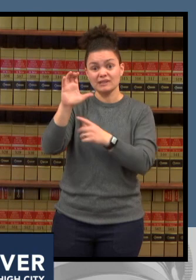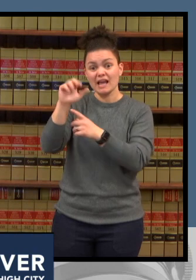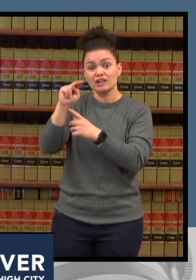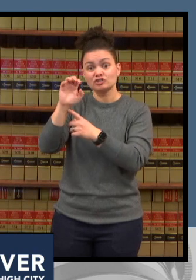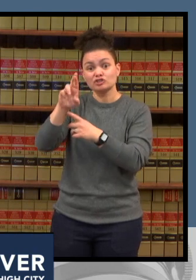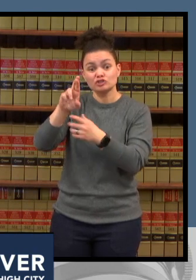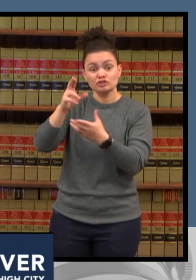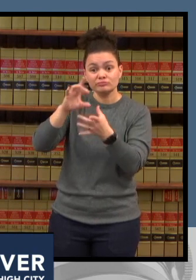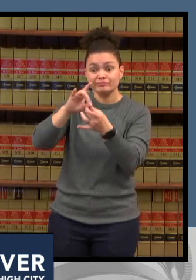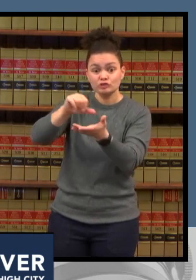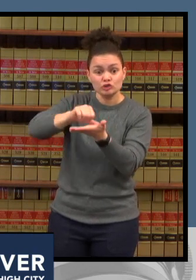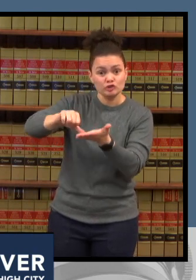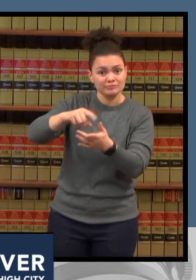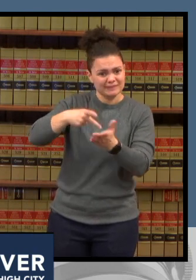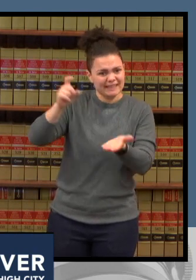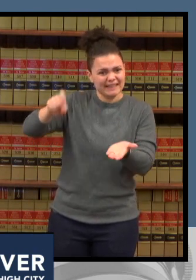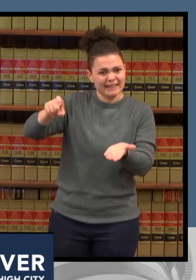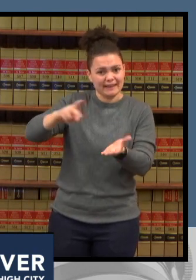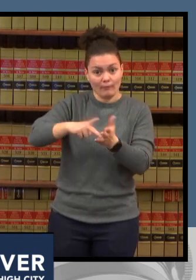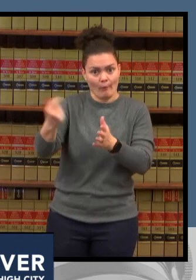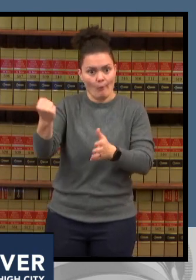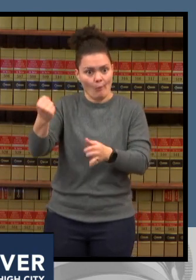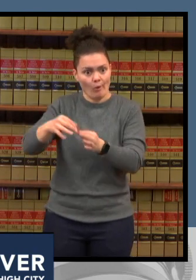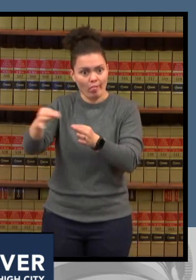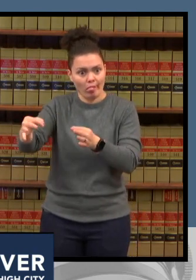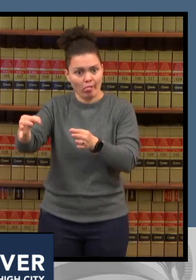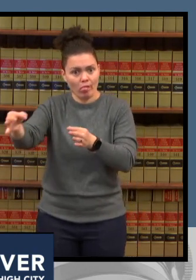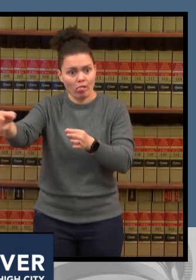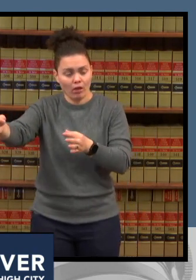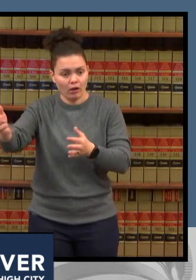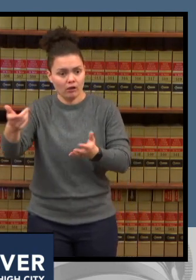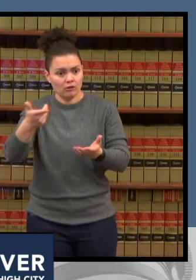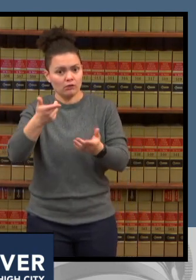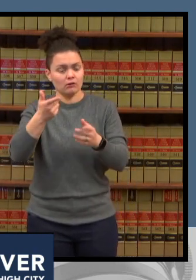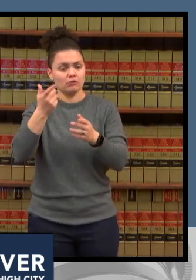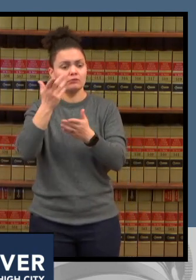surgery they're not emergent but boy if that was you and you had a cancer diagnosis you'd want